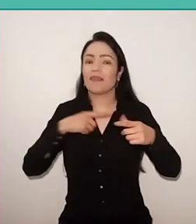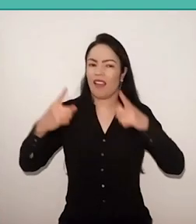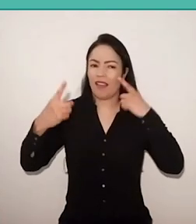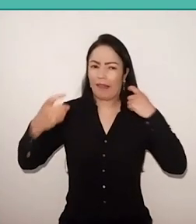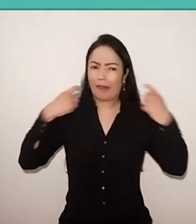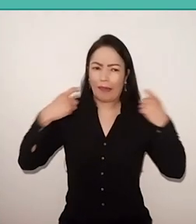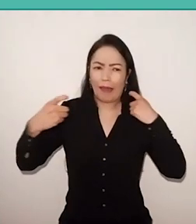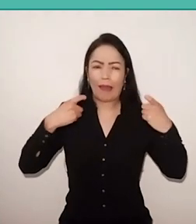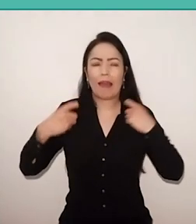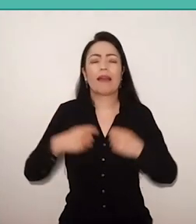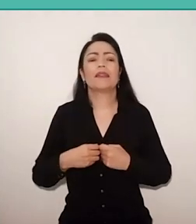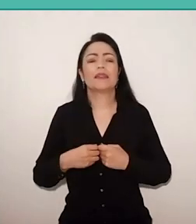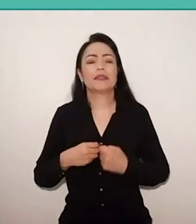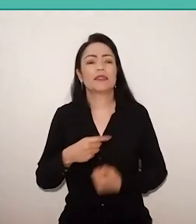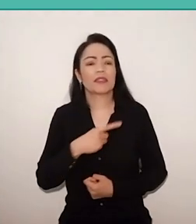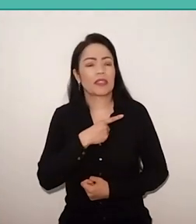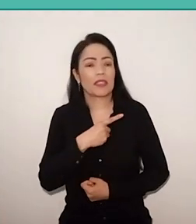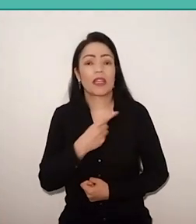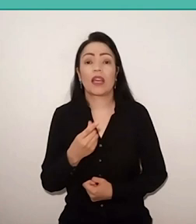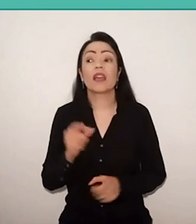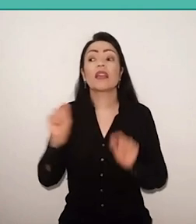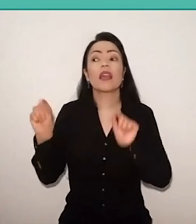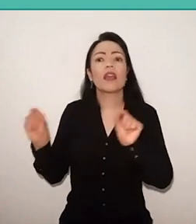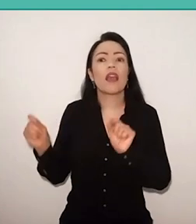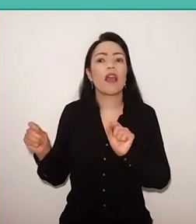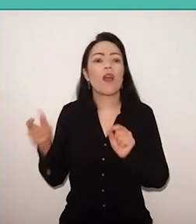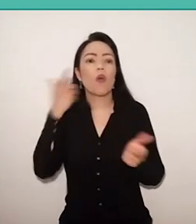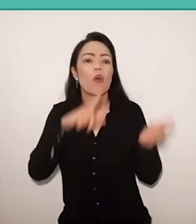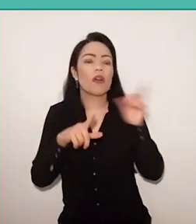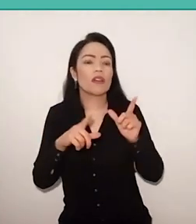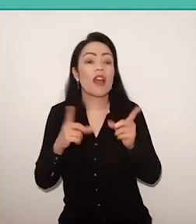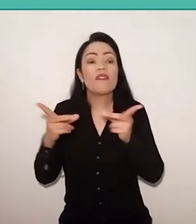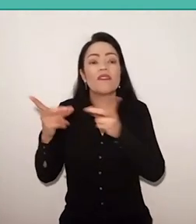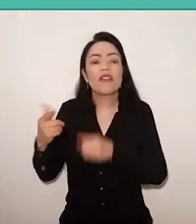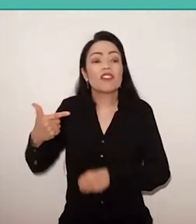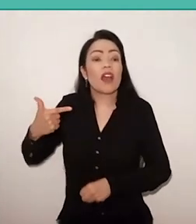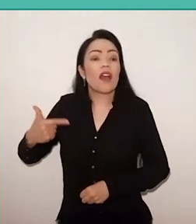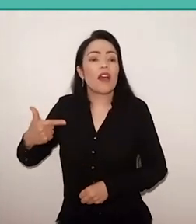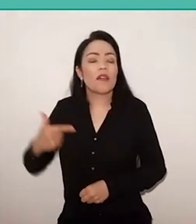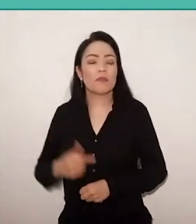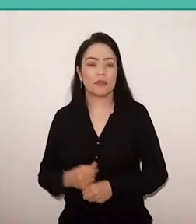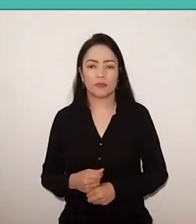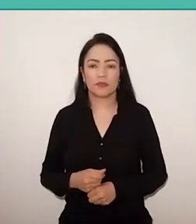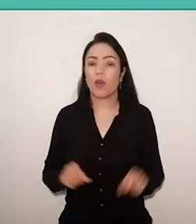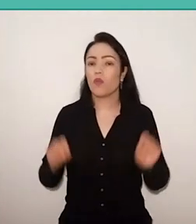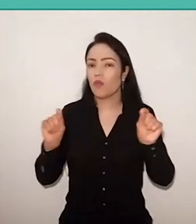who is interested in the war, who sells guns, who puts your money in Switzerland.